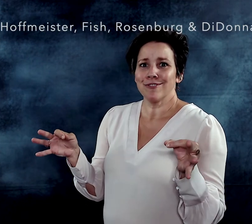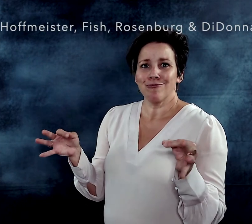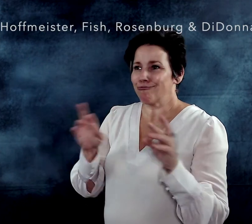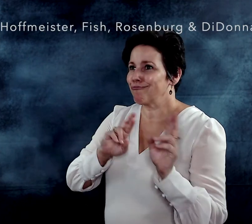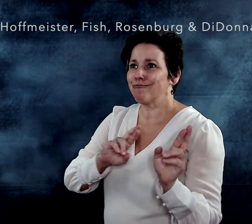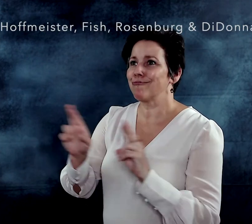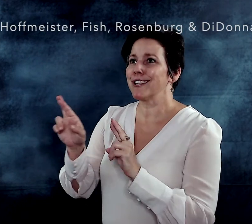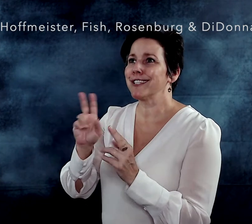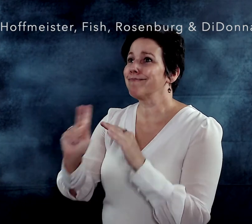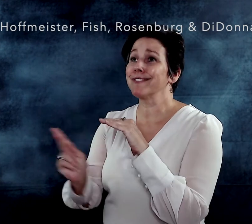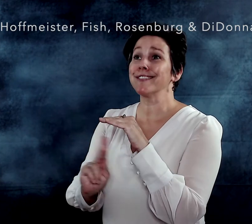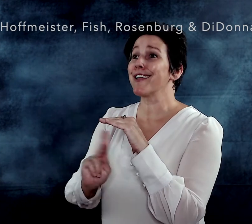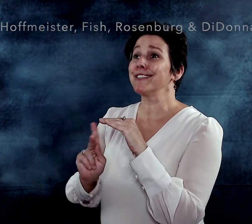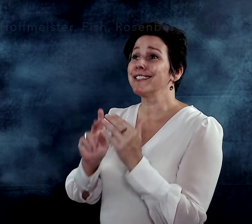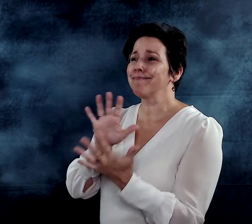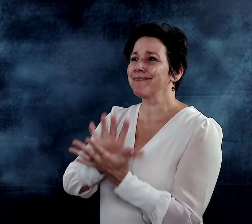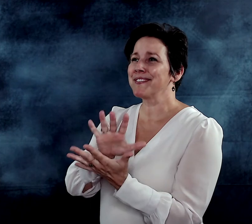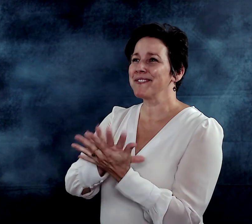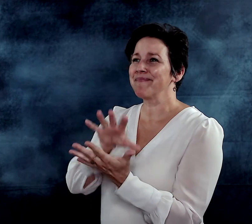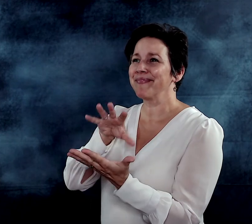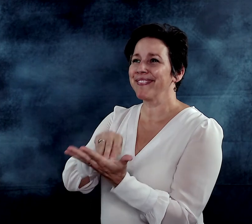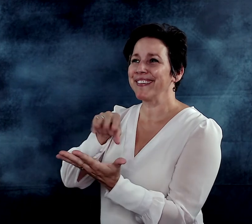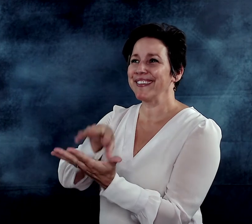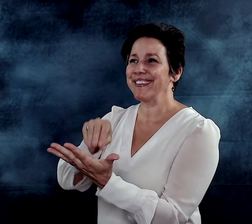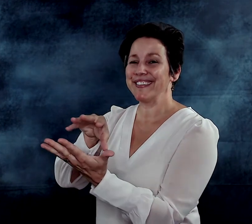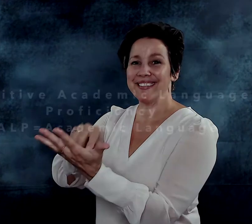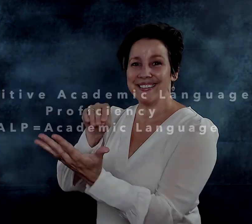skills for kindergarten readiness and academic learning.